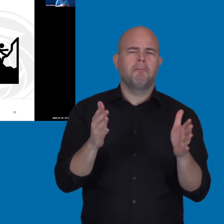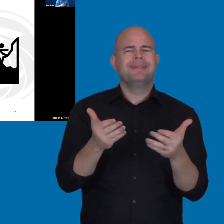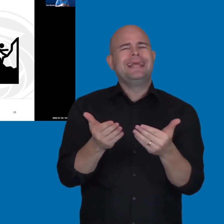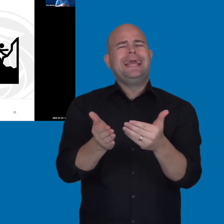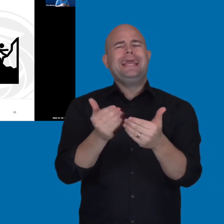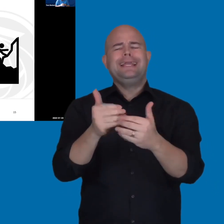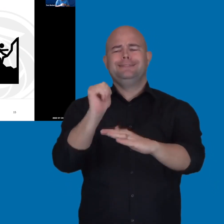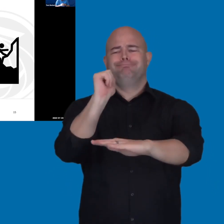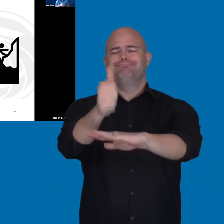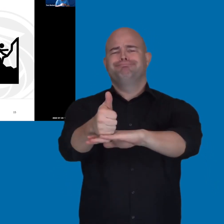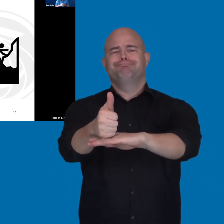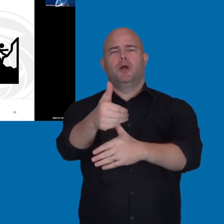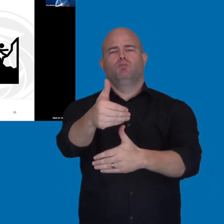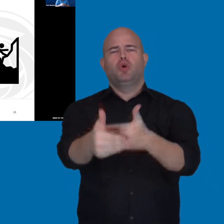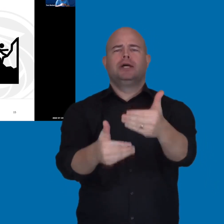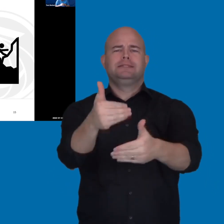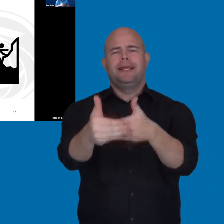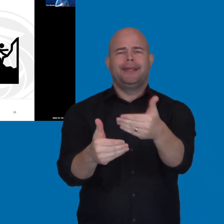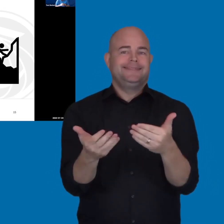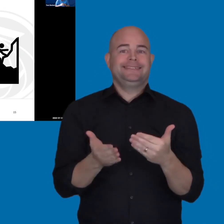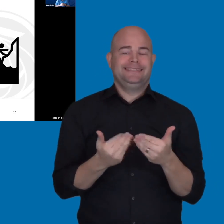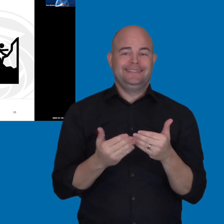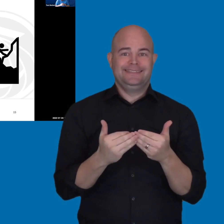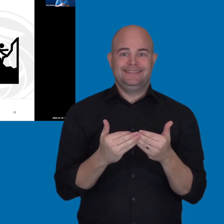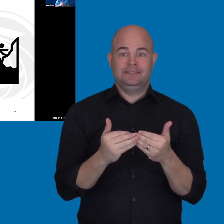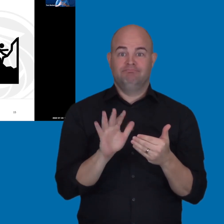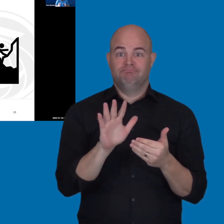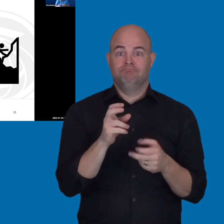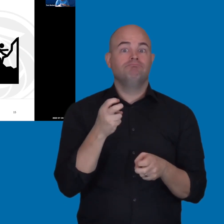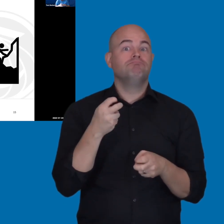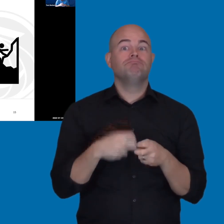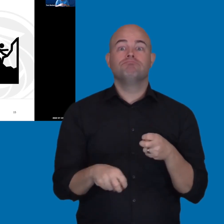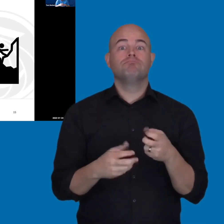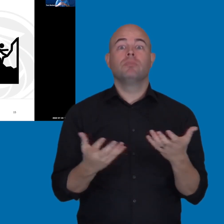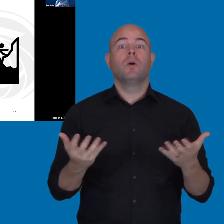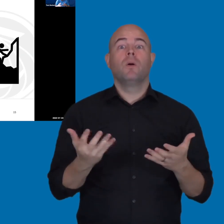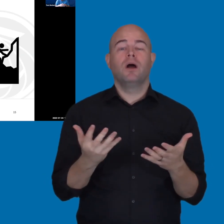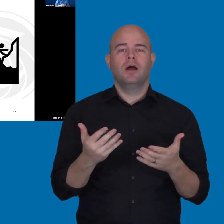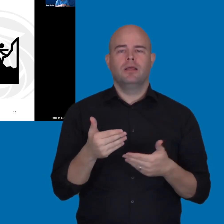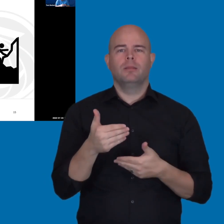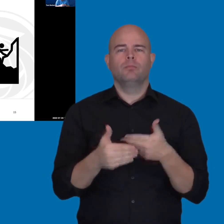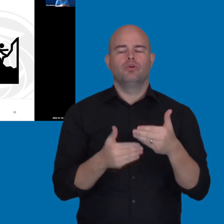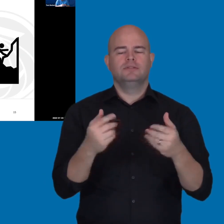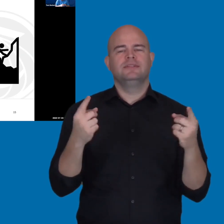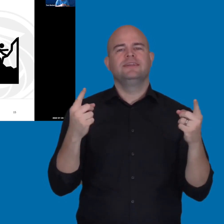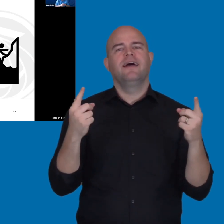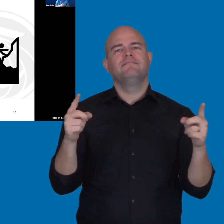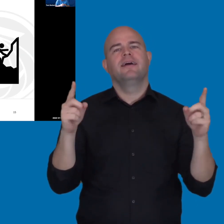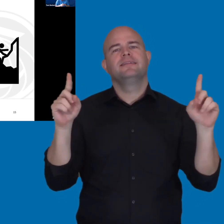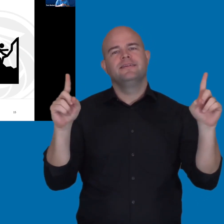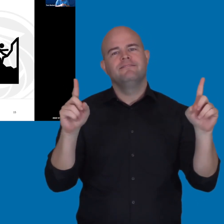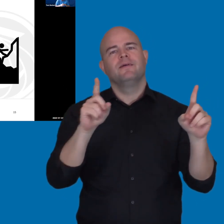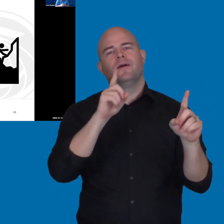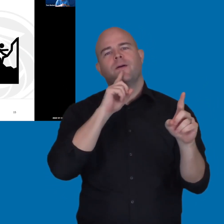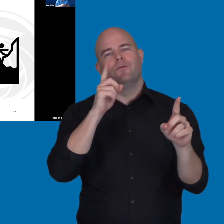to put processes in place. But what's harder is developing processes that are effective and meaningful.